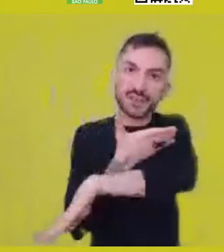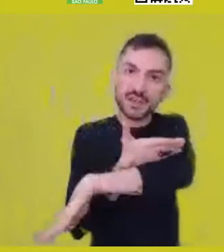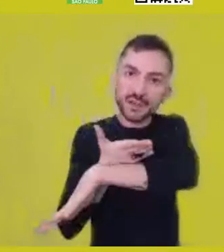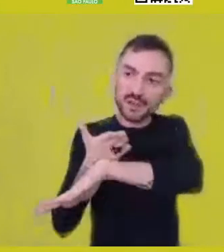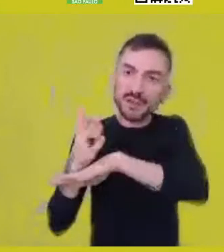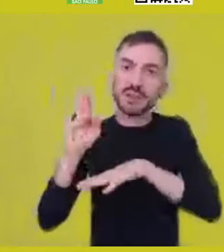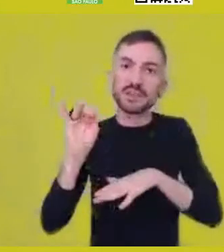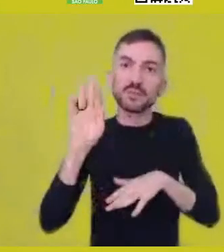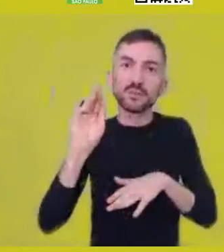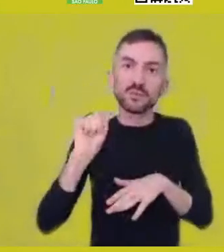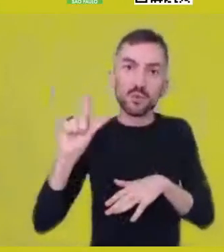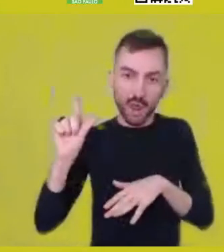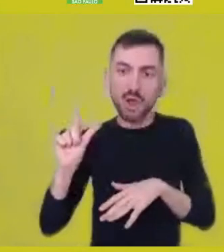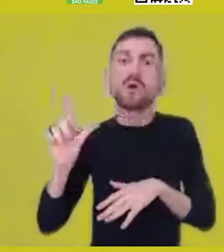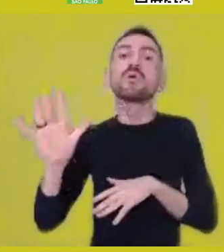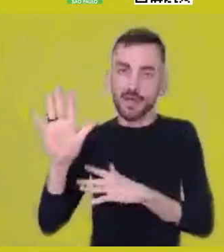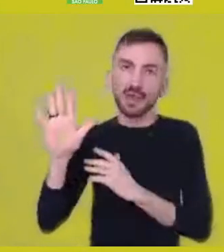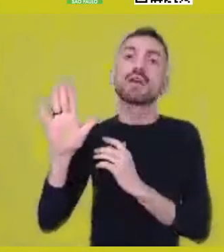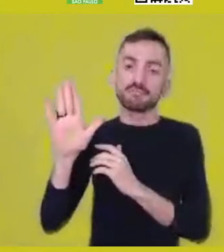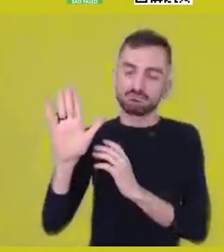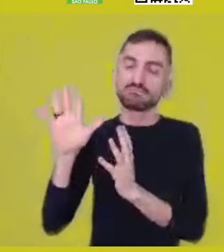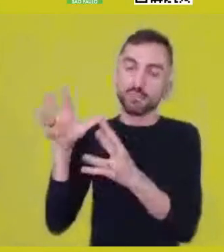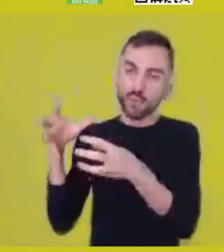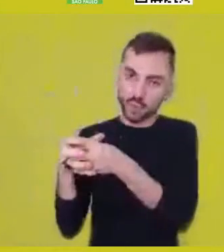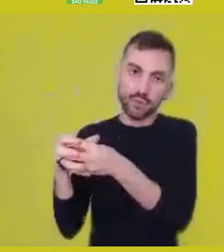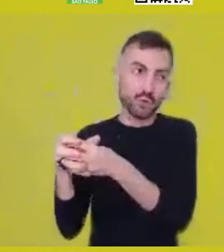for anyone outside that cultural world,